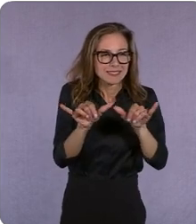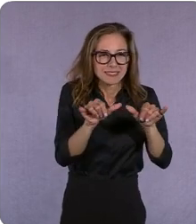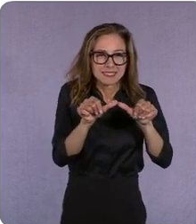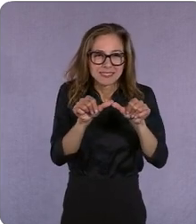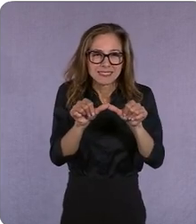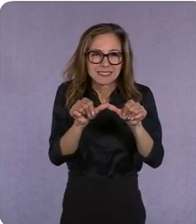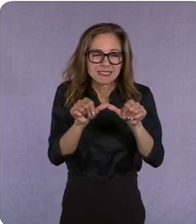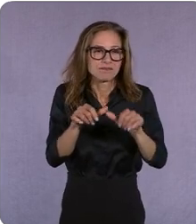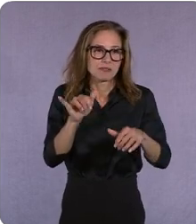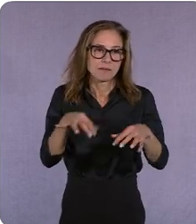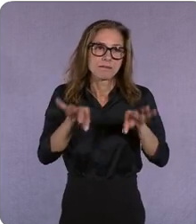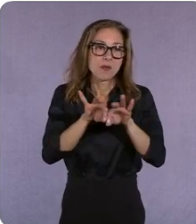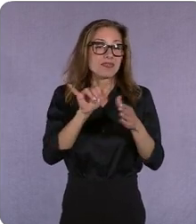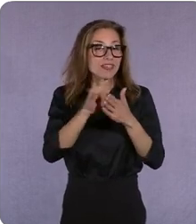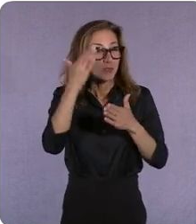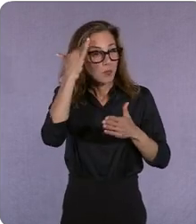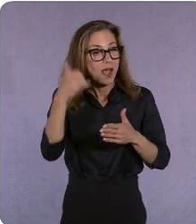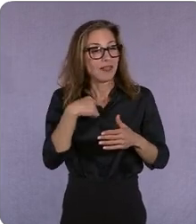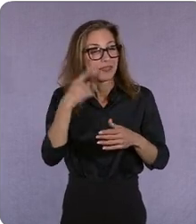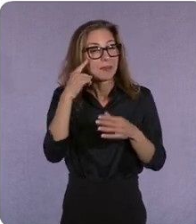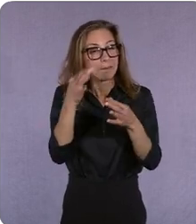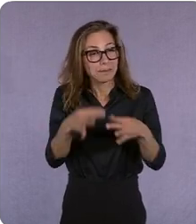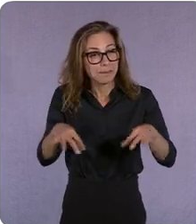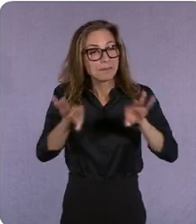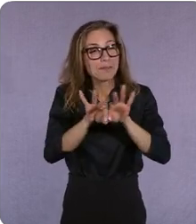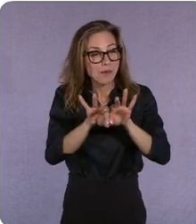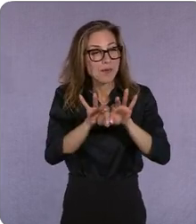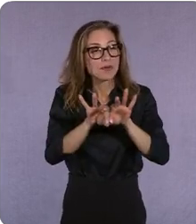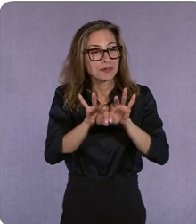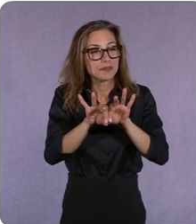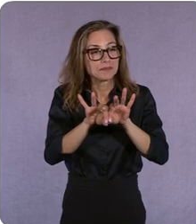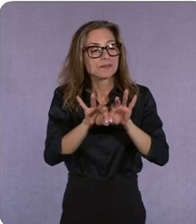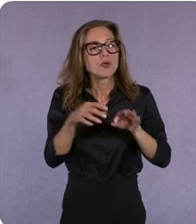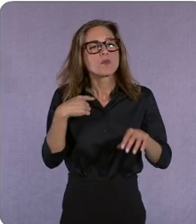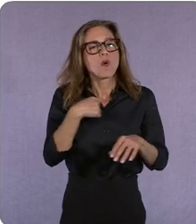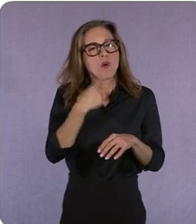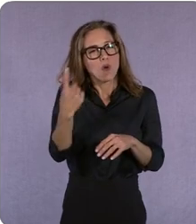that's one thing we see i think you know we always talk about the right story at the right time